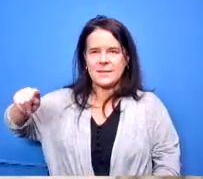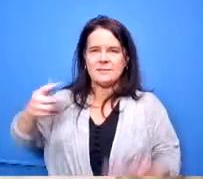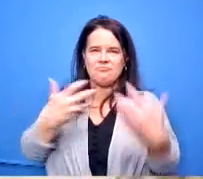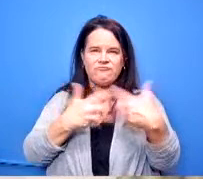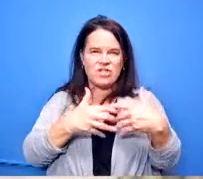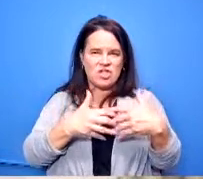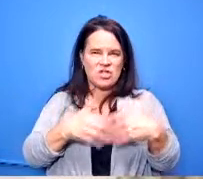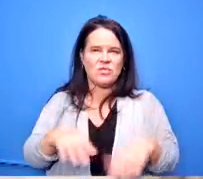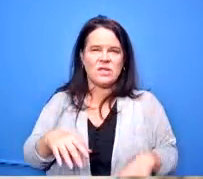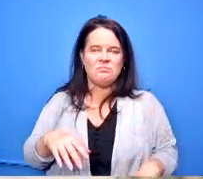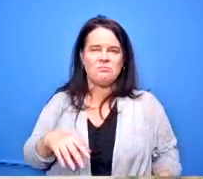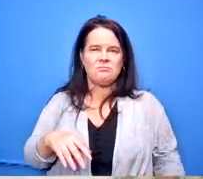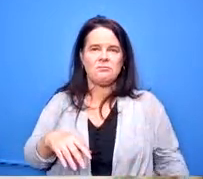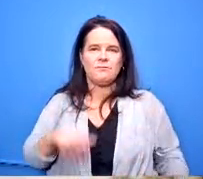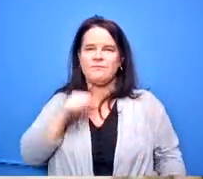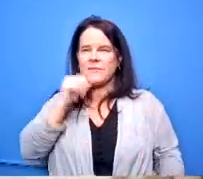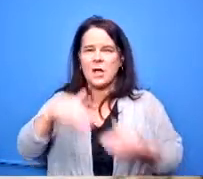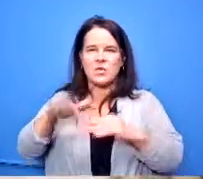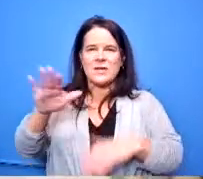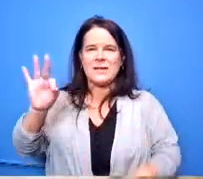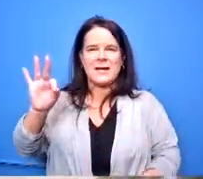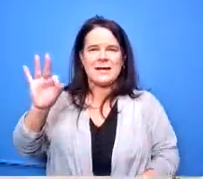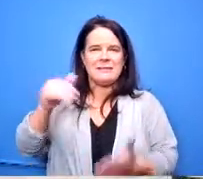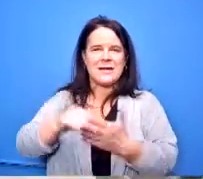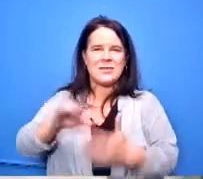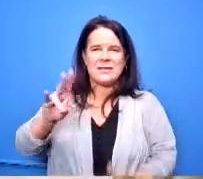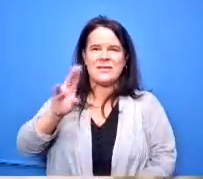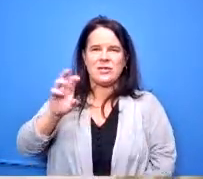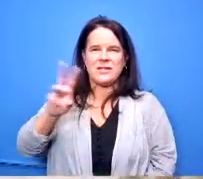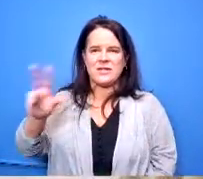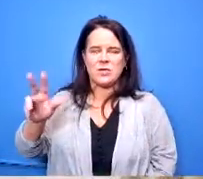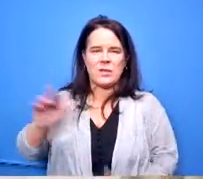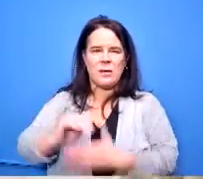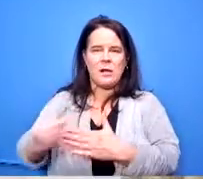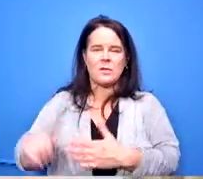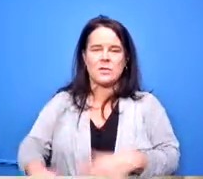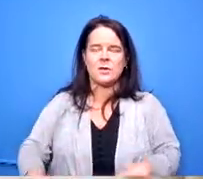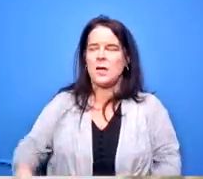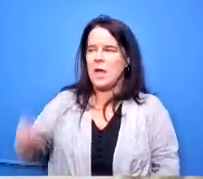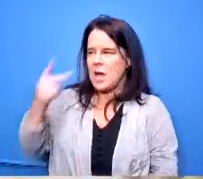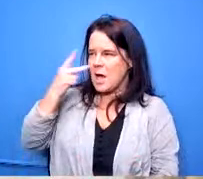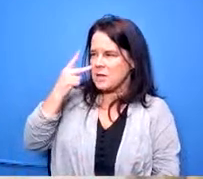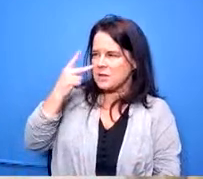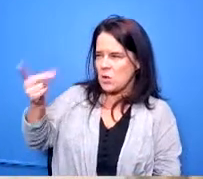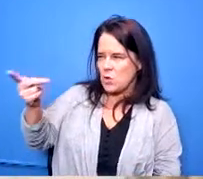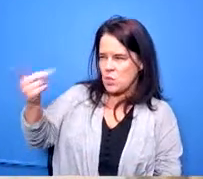three dollars thank you dr ali i saw uh board member samson had a question i have two mr